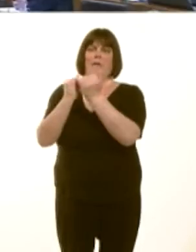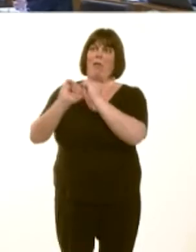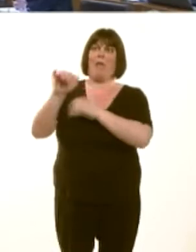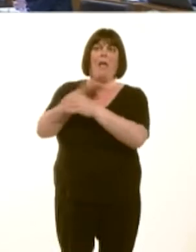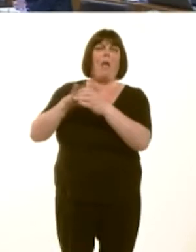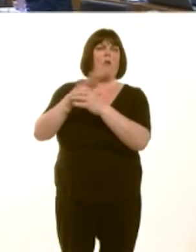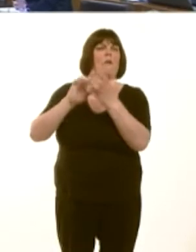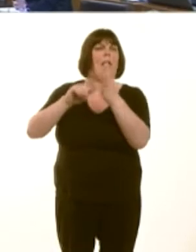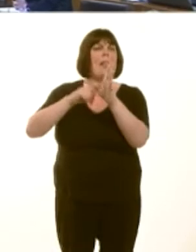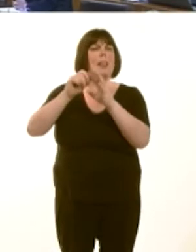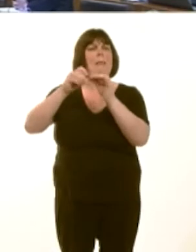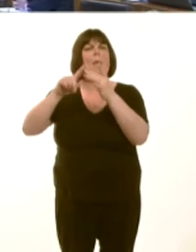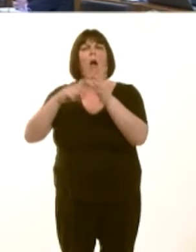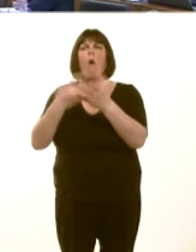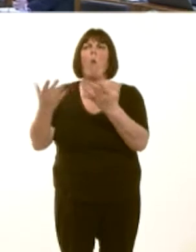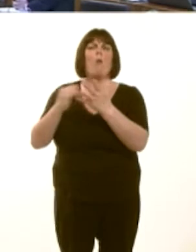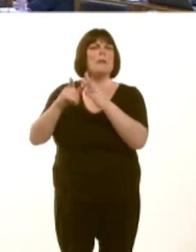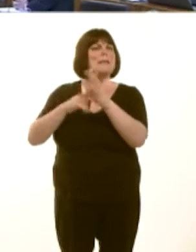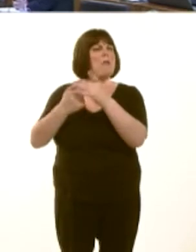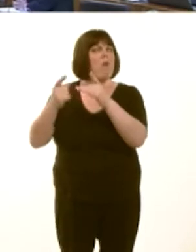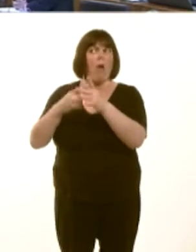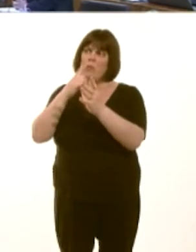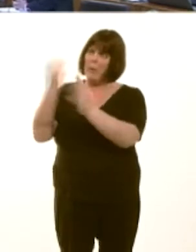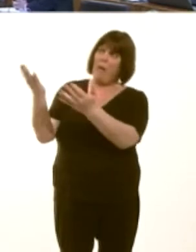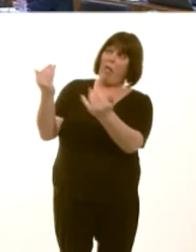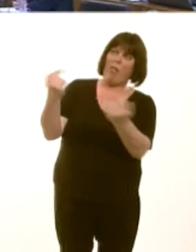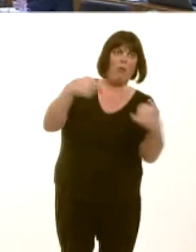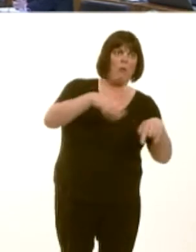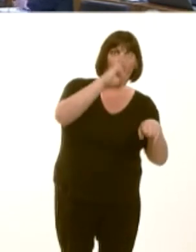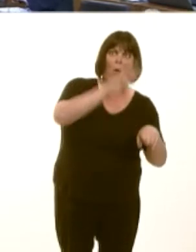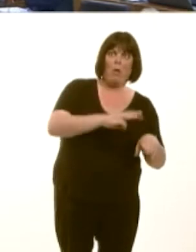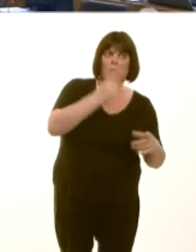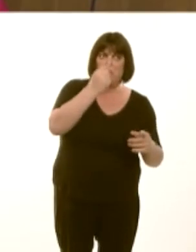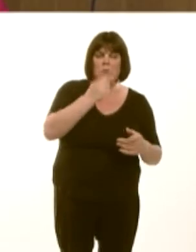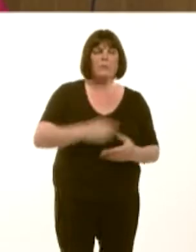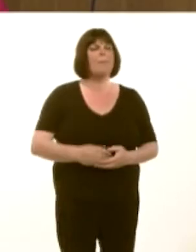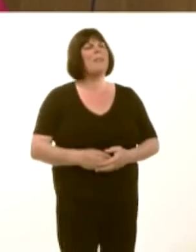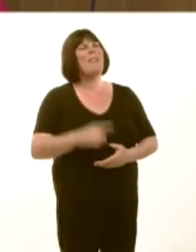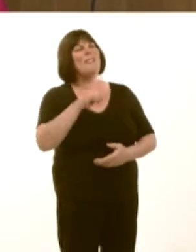Carwyn Jones: Itís an interesting suggestion. What we do know though, of course, is that people tend to congregate in areas where there